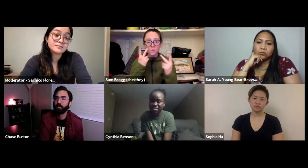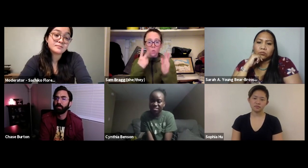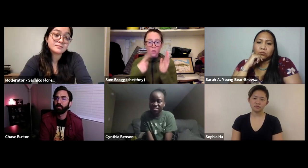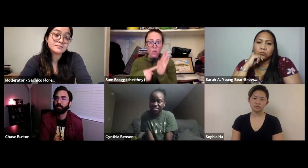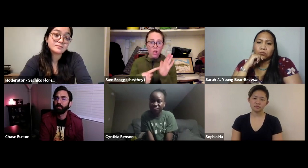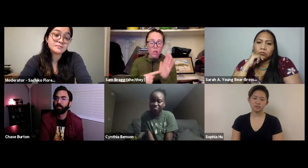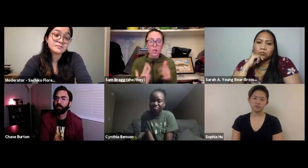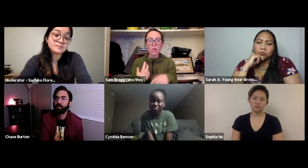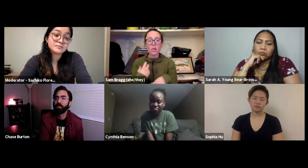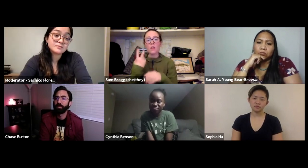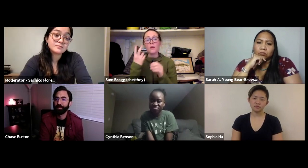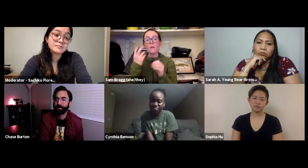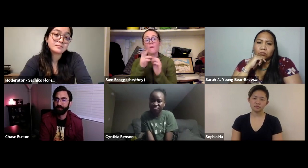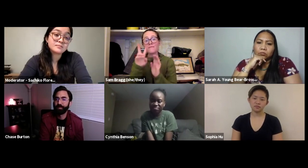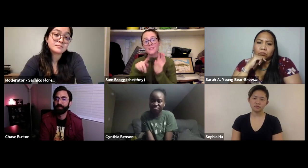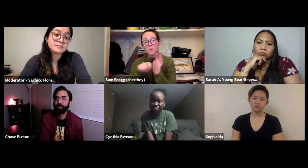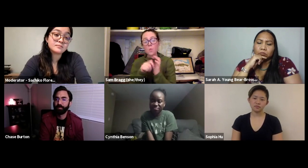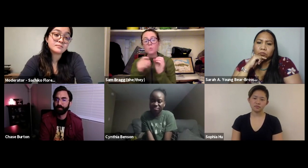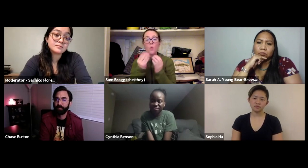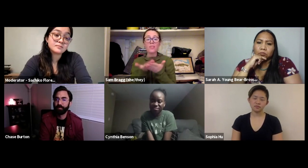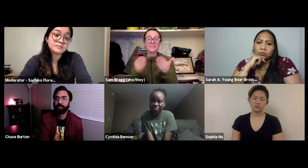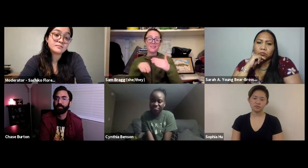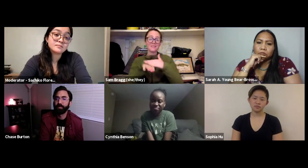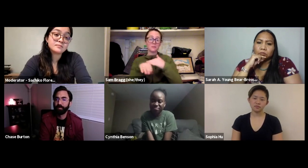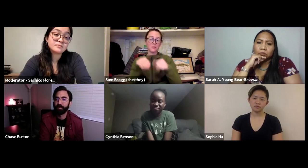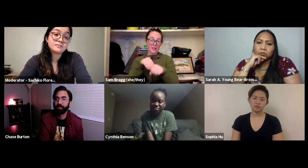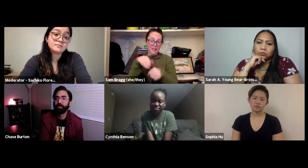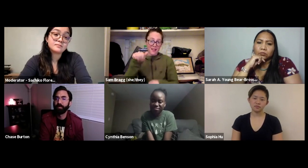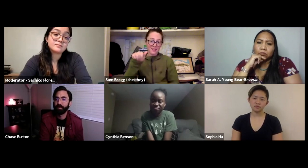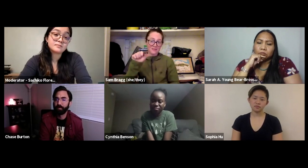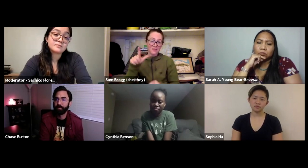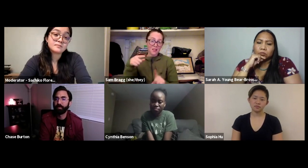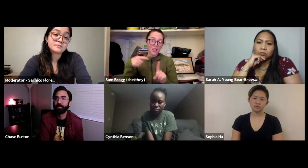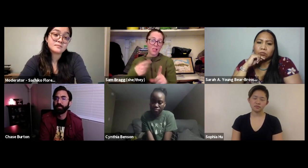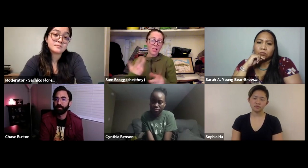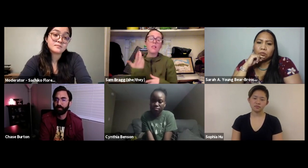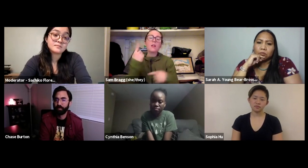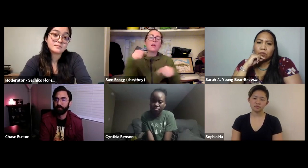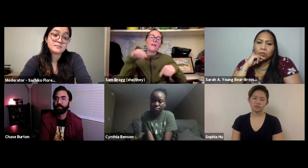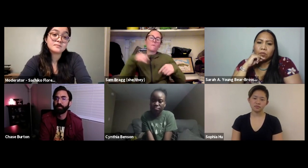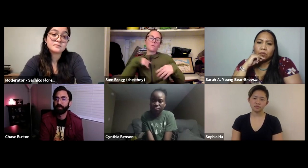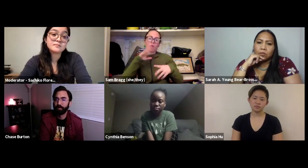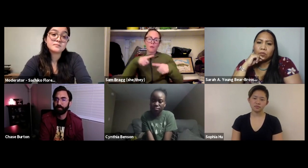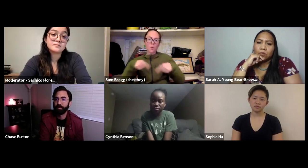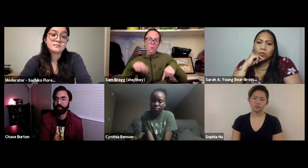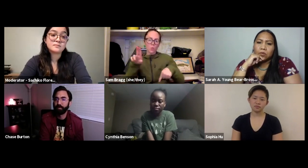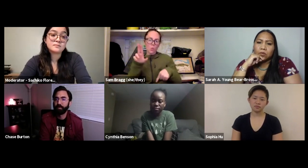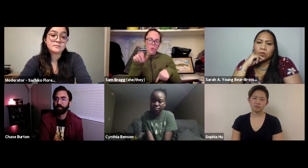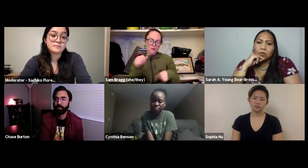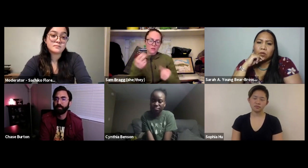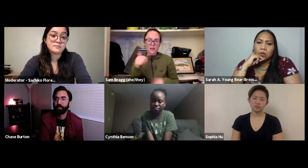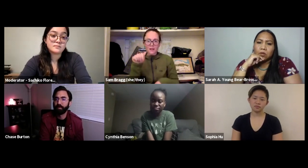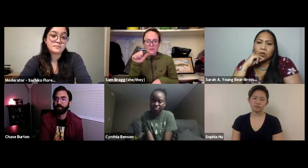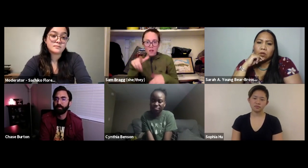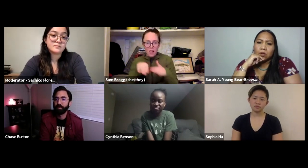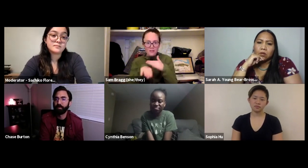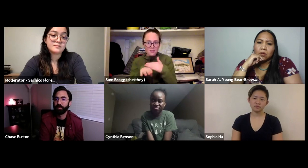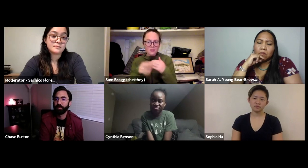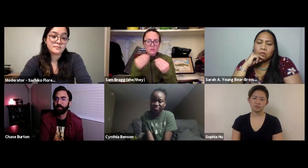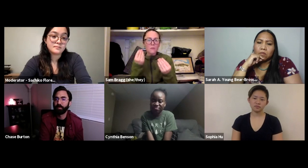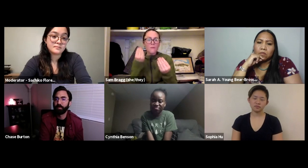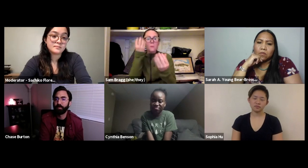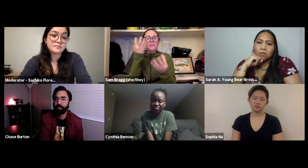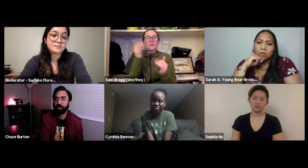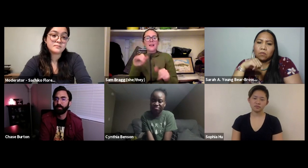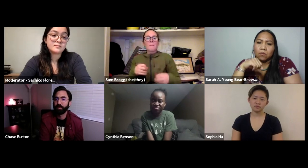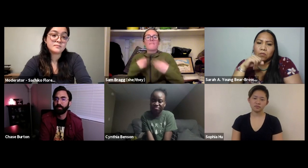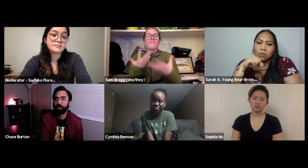Deaf Community in the visual lens, more videos, accessible information in American Sign Language